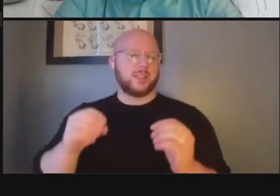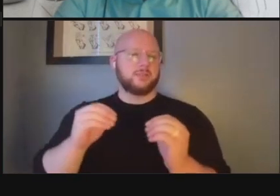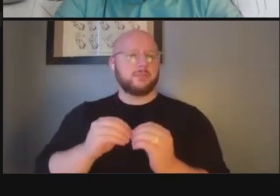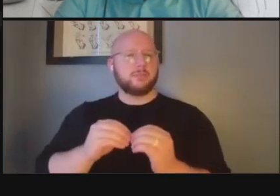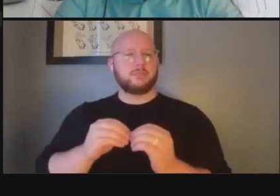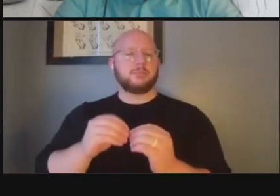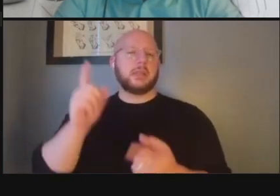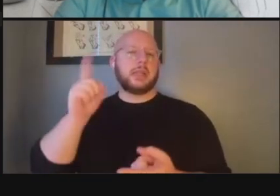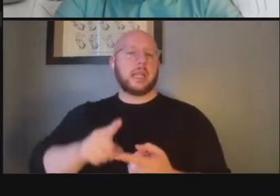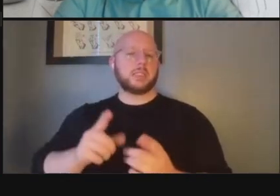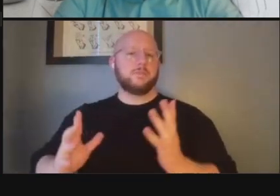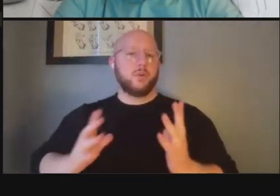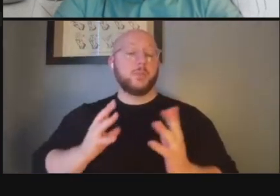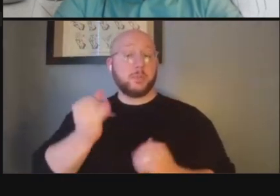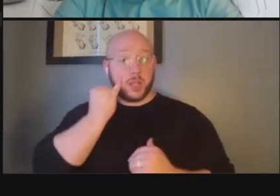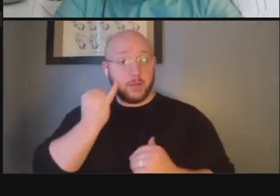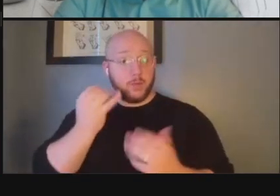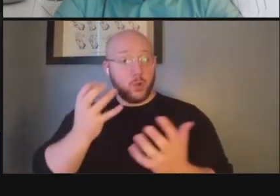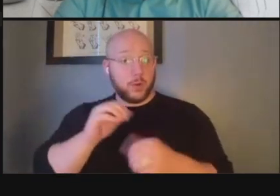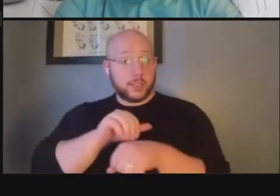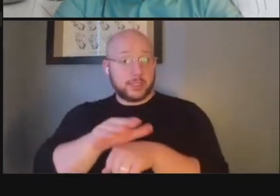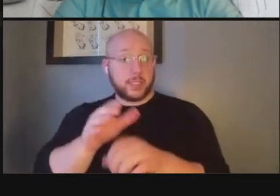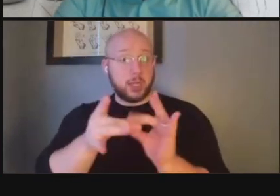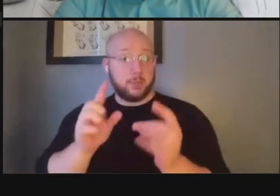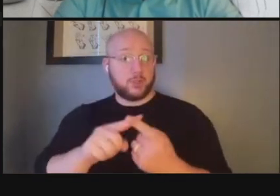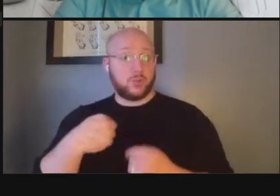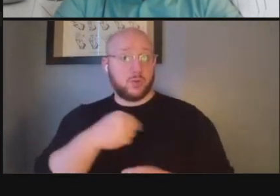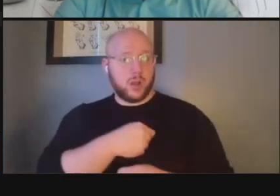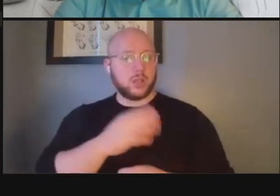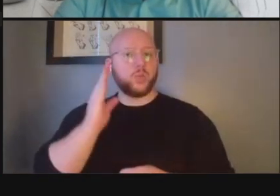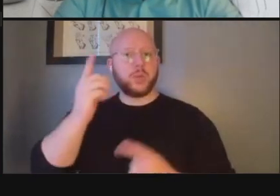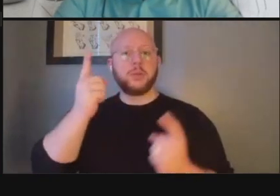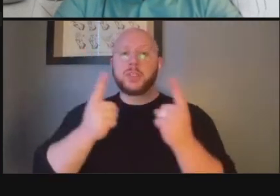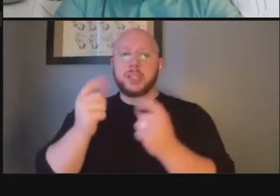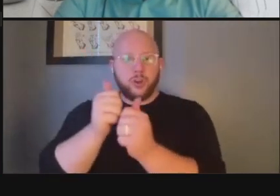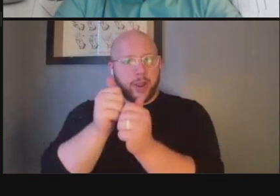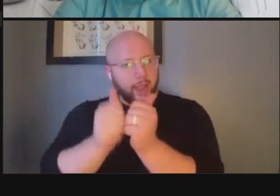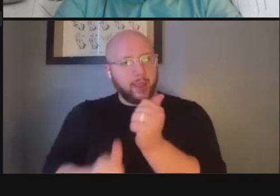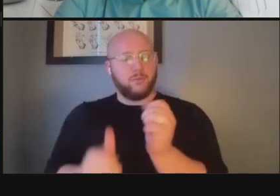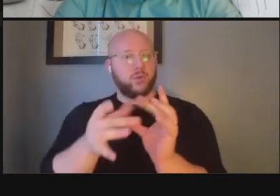want to send your comment to us we will consider every comment we receive we can't guarantee that